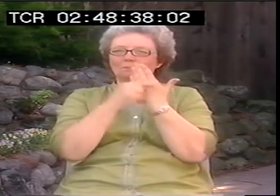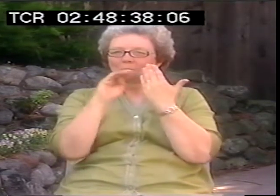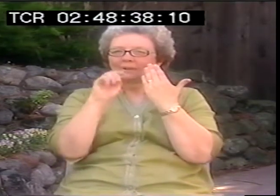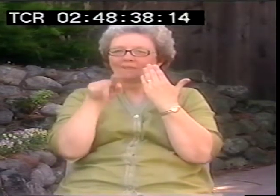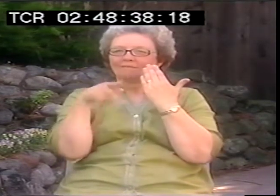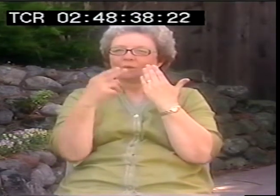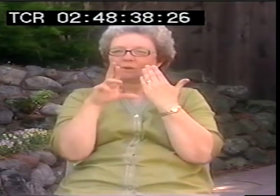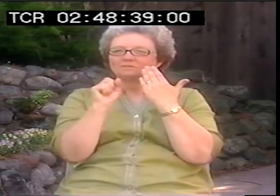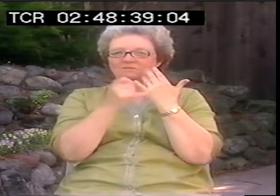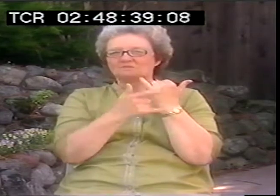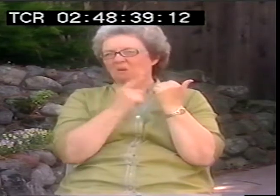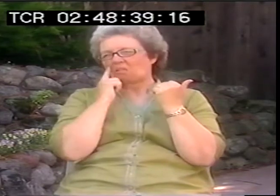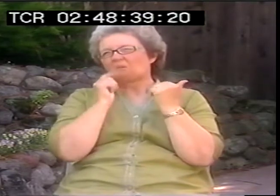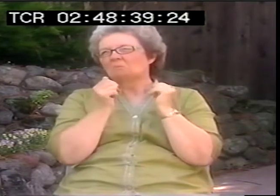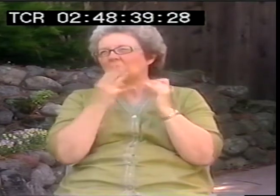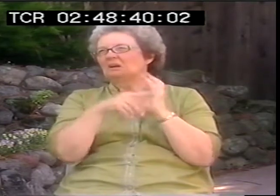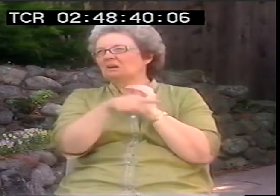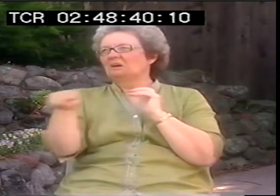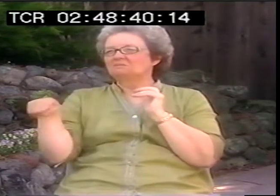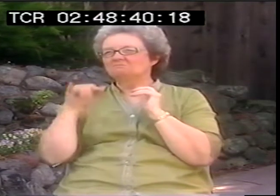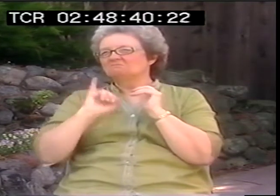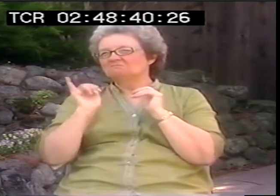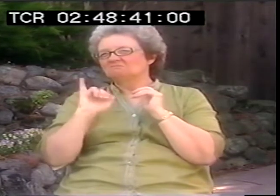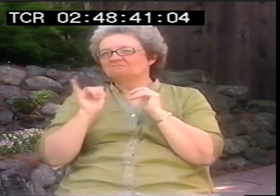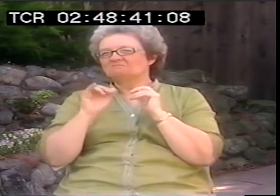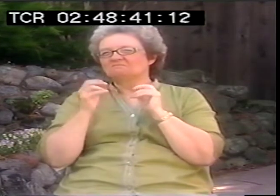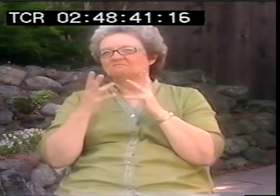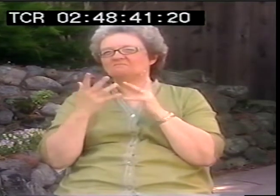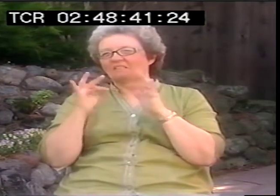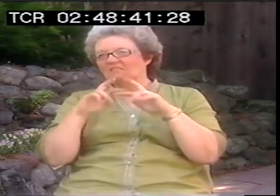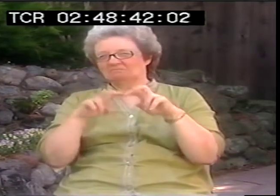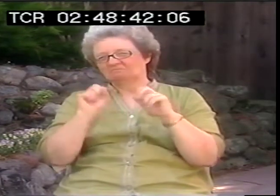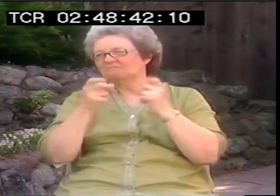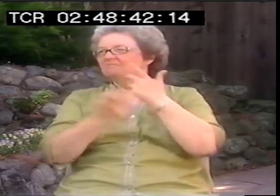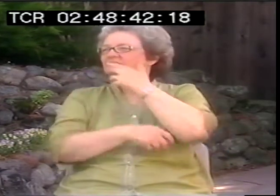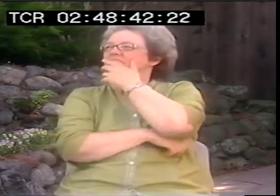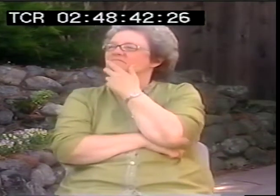attention on his hands and the signs themselves. He used a lot of metaphors, well actually,